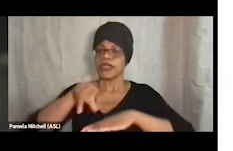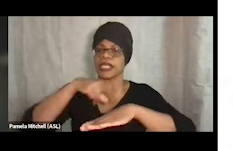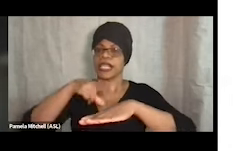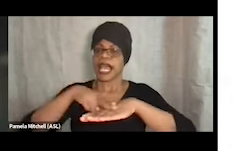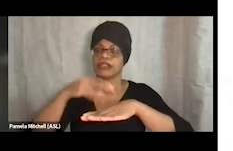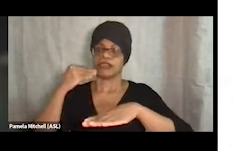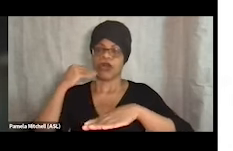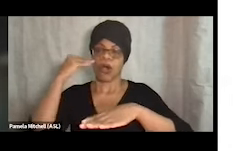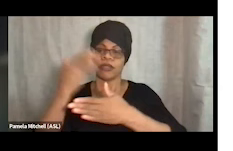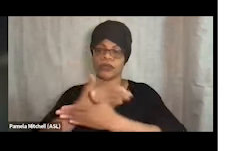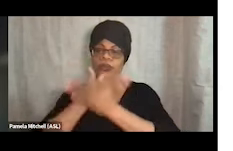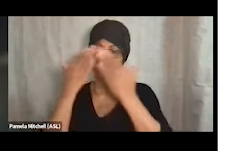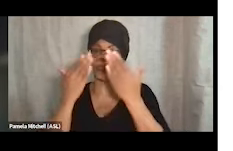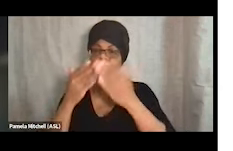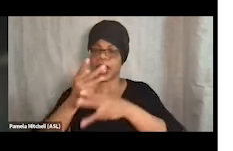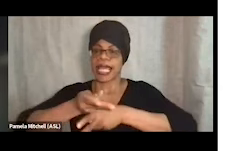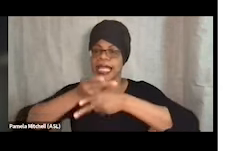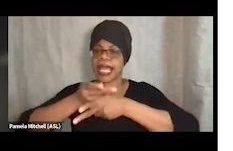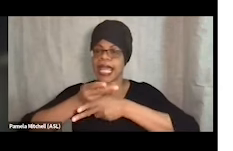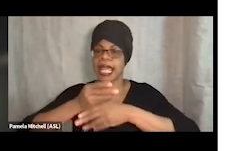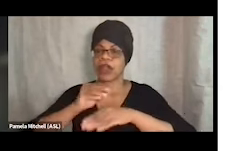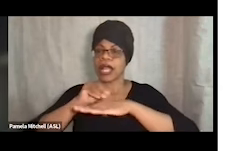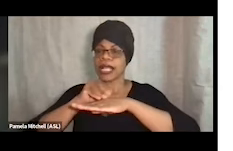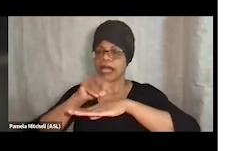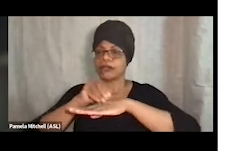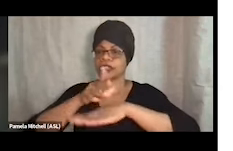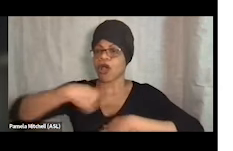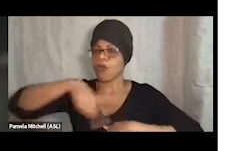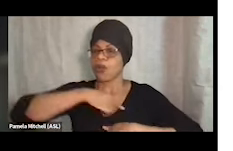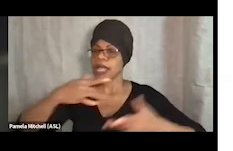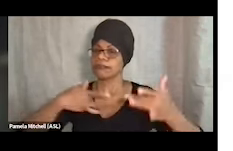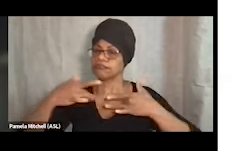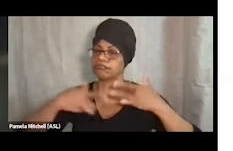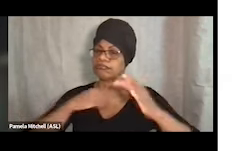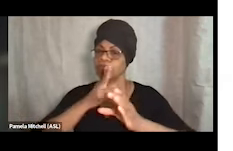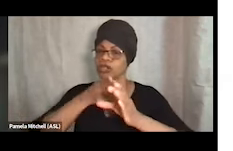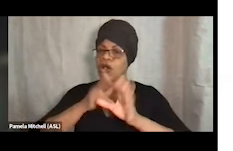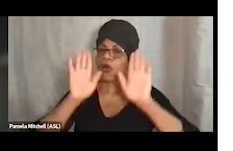and we are so excited to be joining you all today with this wonderful panel to talk about a topic